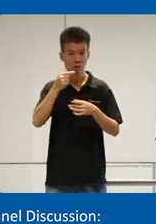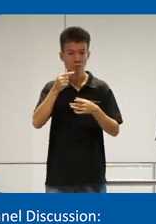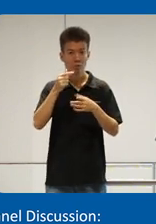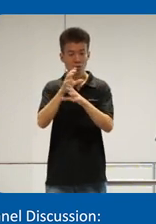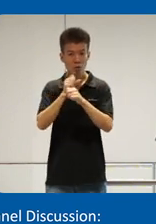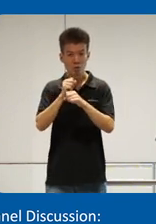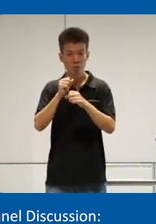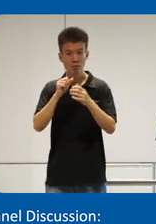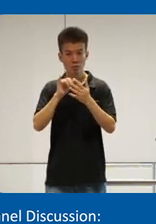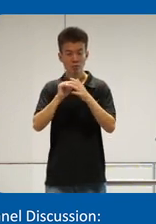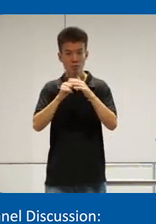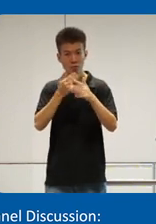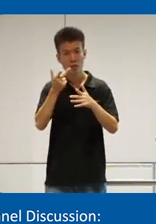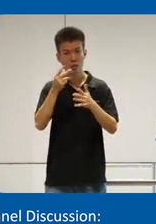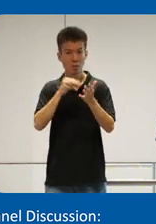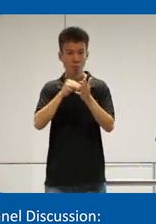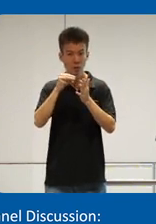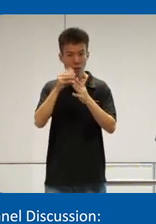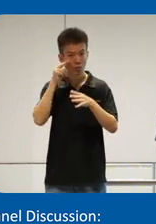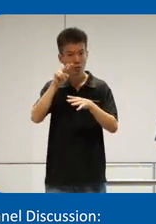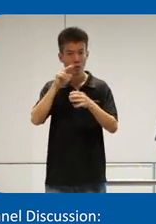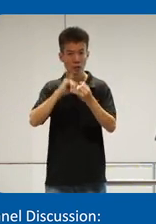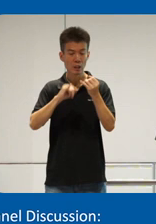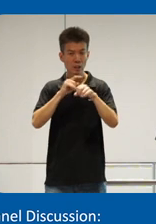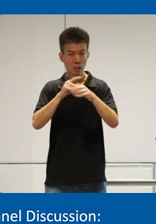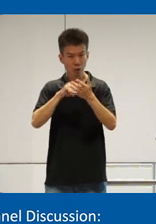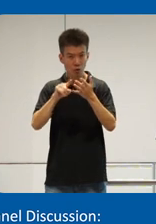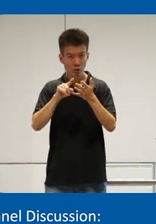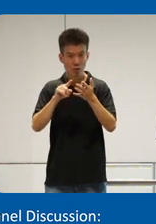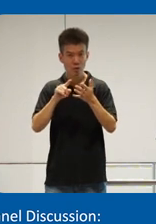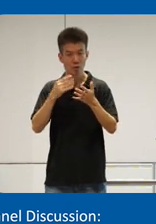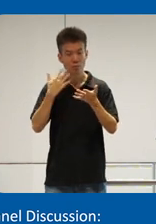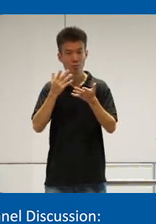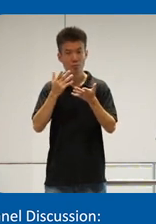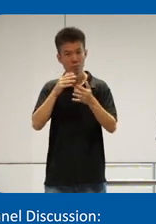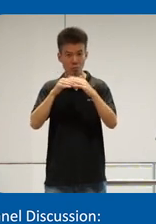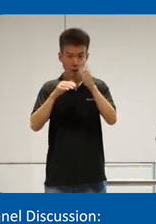a quite a few million views I think the last I check is uh we we're going to be past 15 or 18